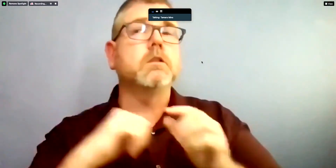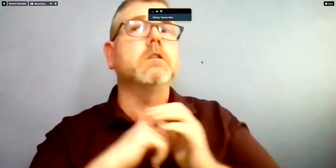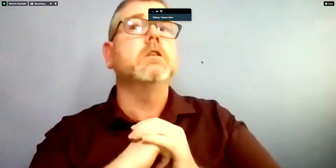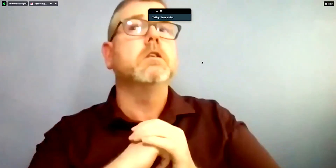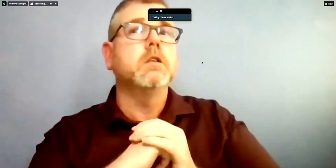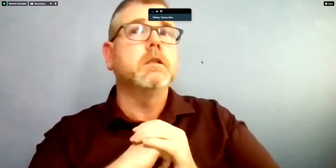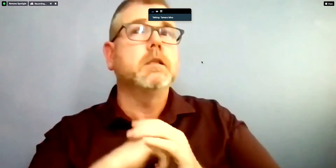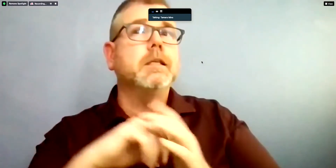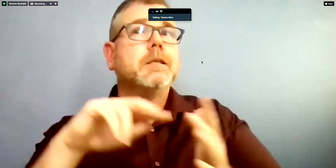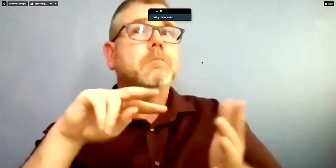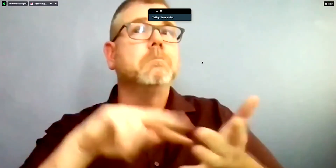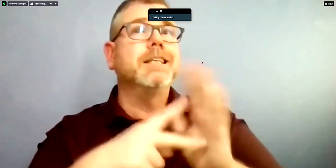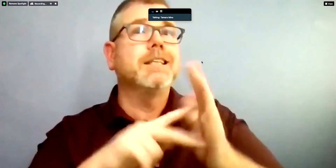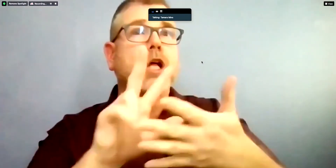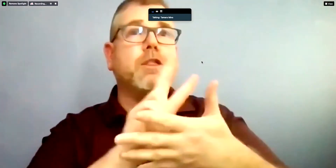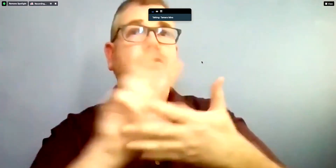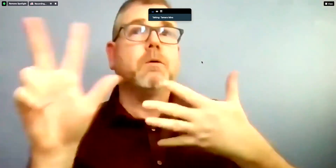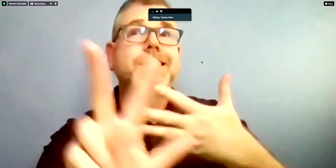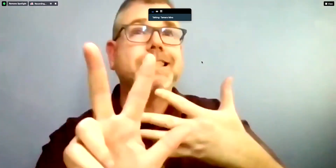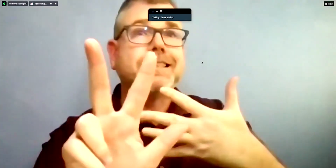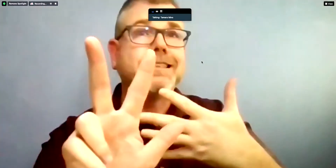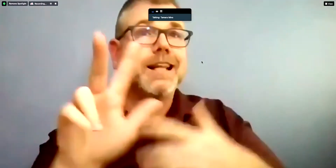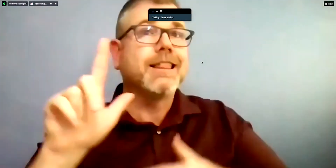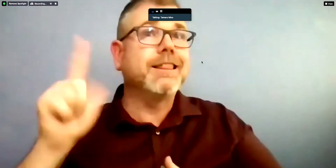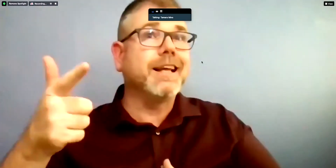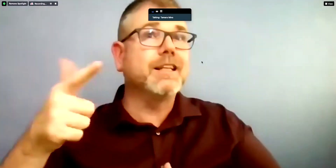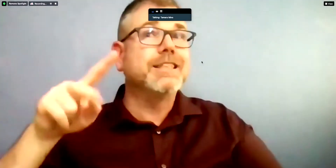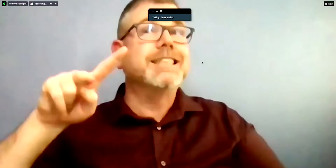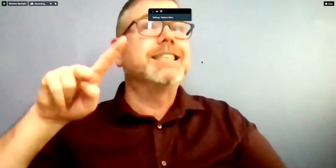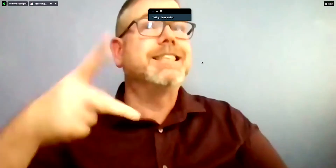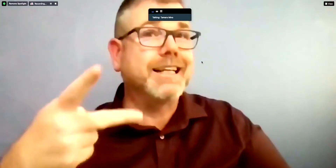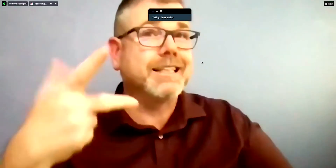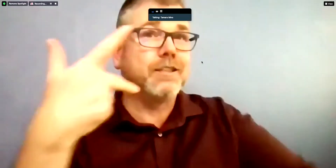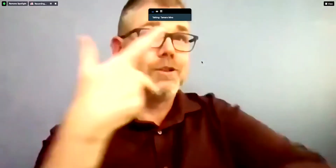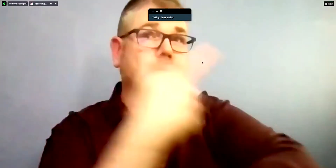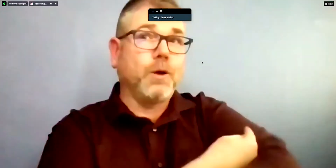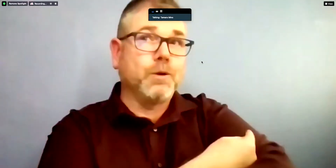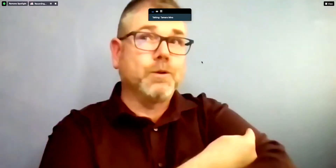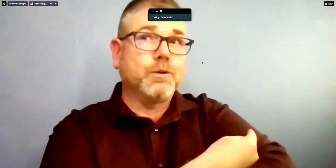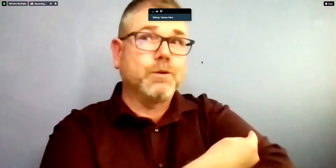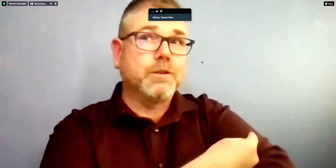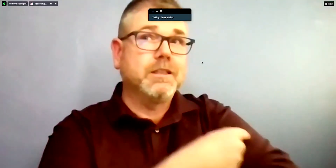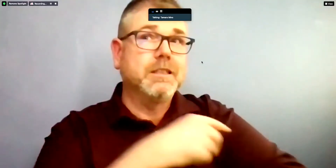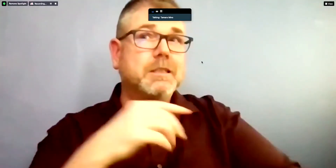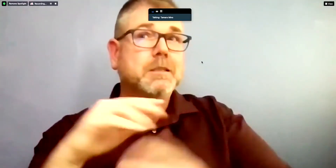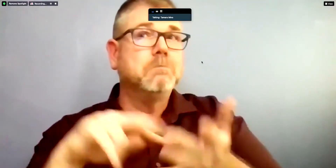are there gonna be more than 8,000 doses available daily after that? or Are the